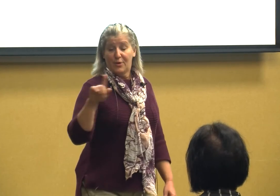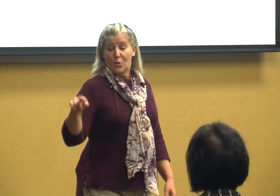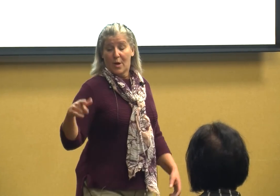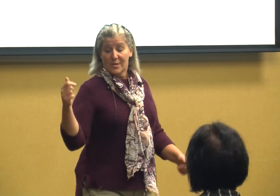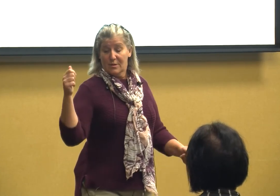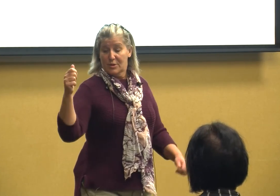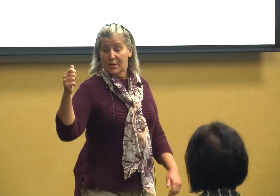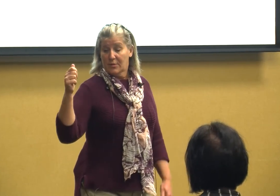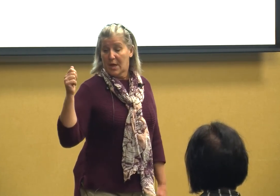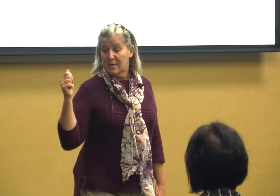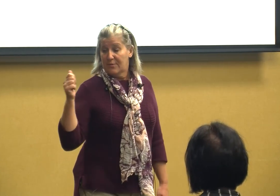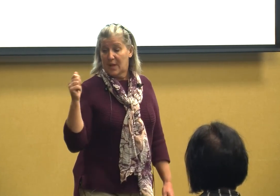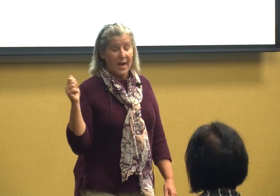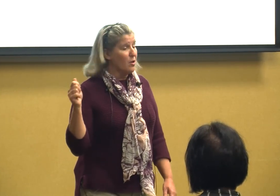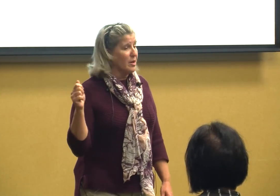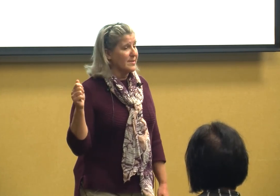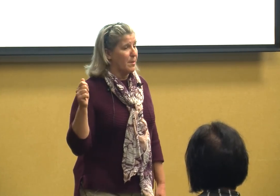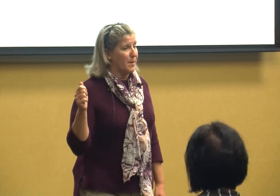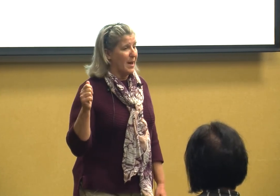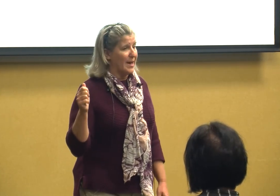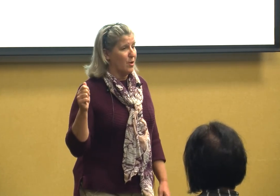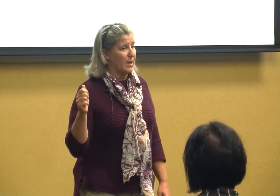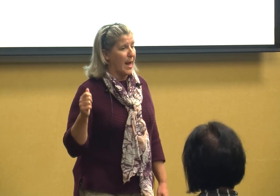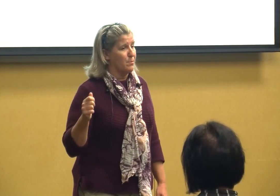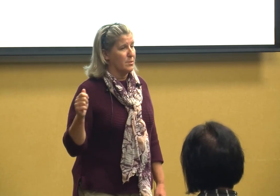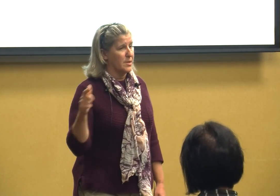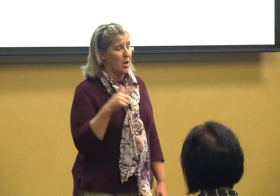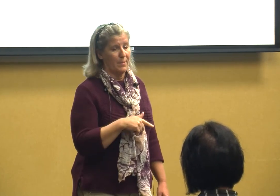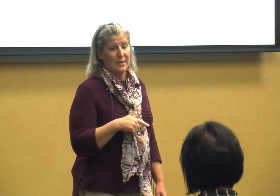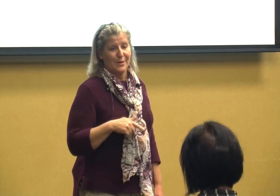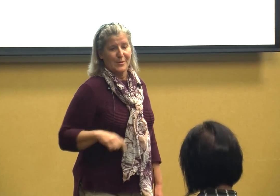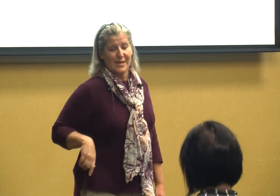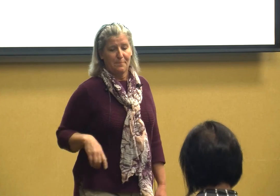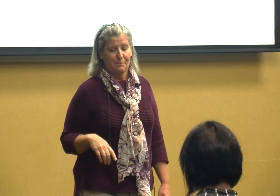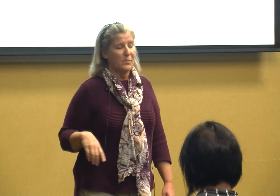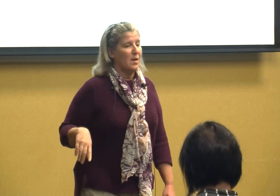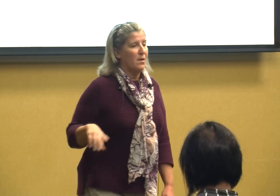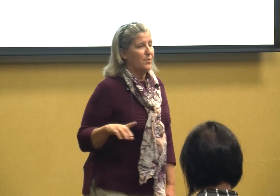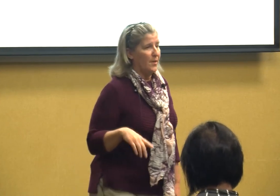you also should have gotten a flyer because I'll be back here in April to talk about literacy so